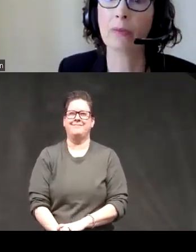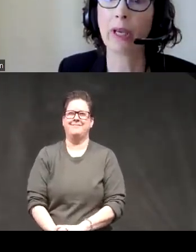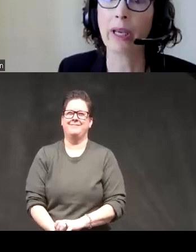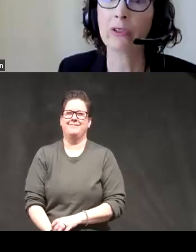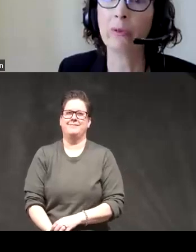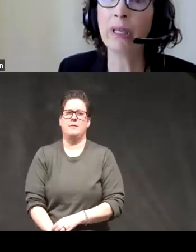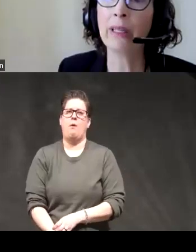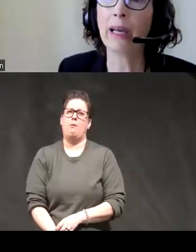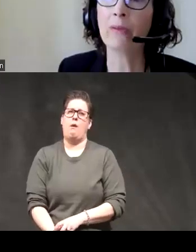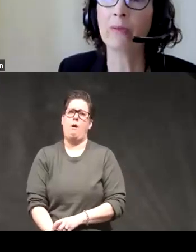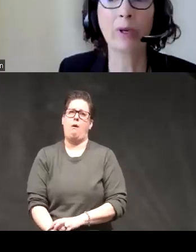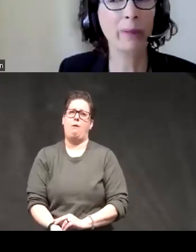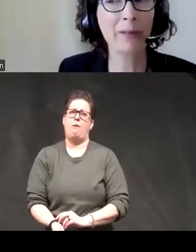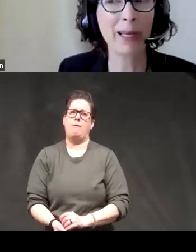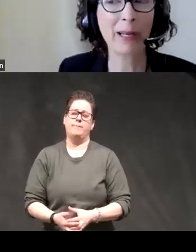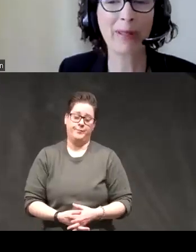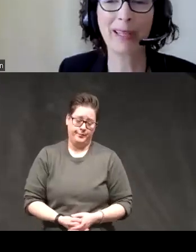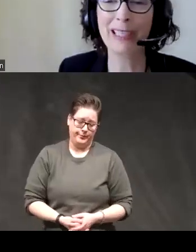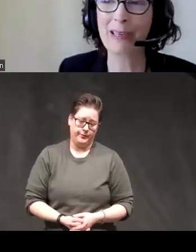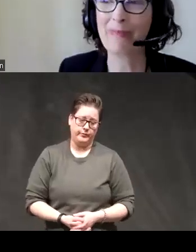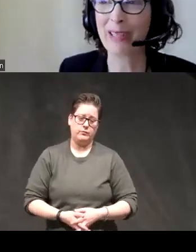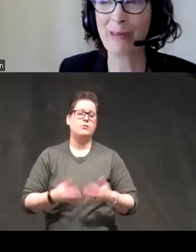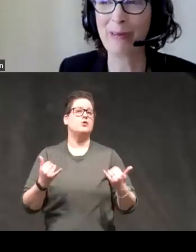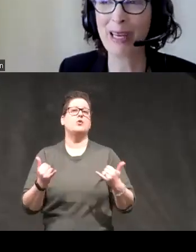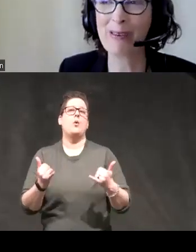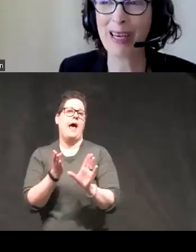okay so with that what about Psychopathology that's what we do here